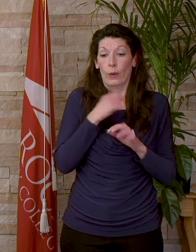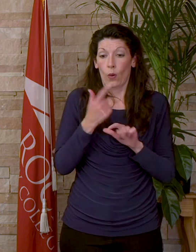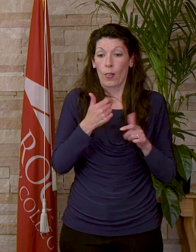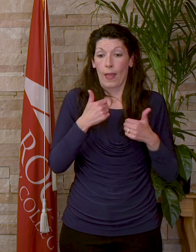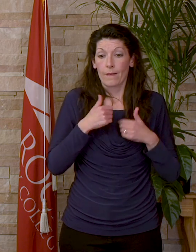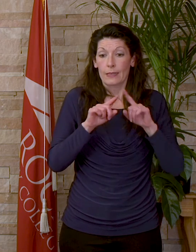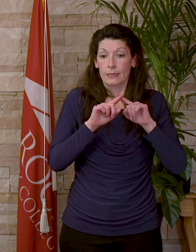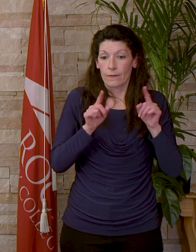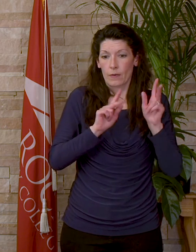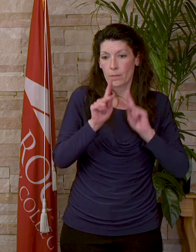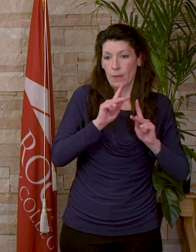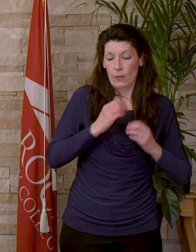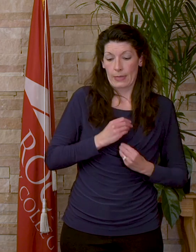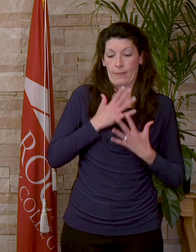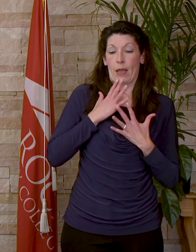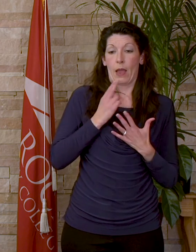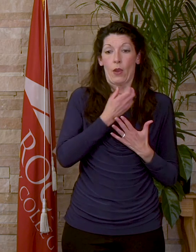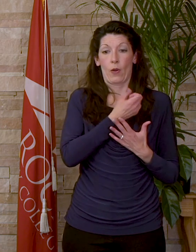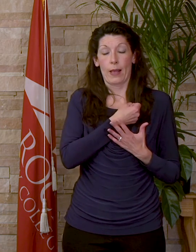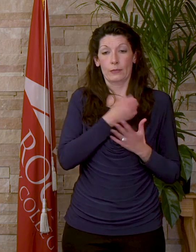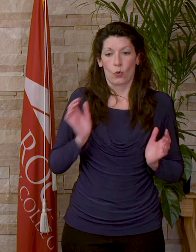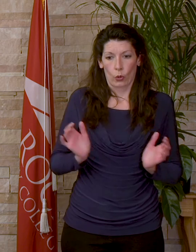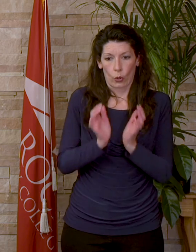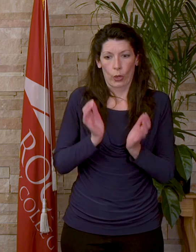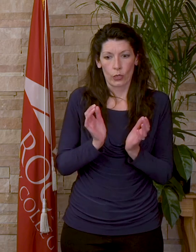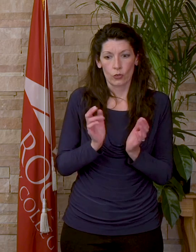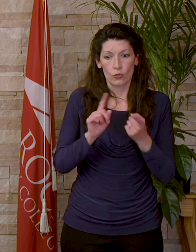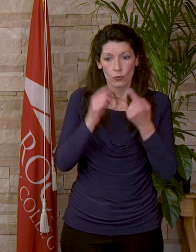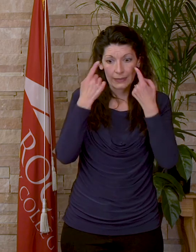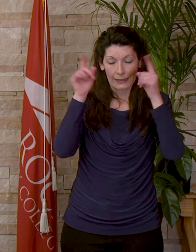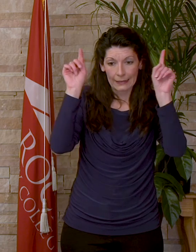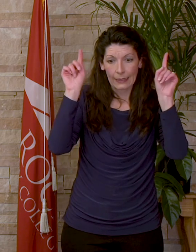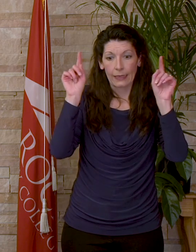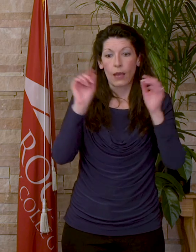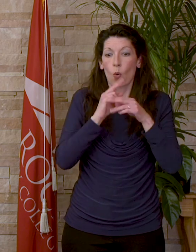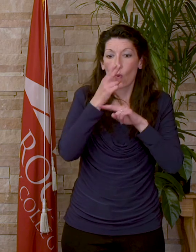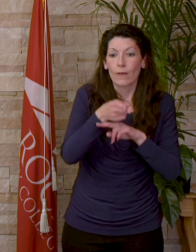different people inspire us to succeed in our education and overcome obstacles to it.